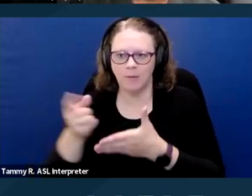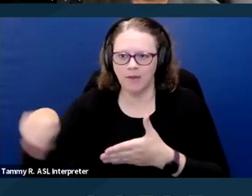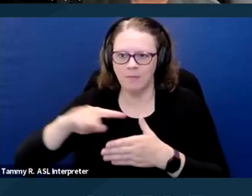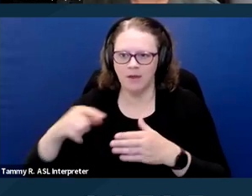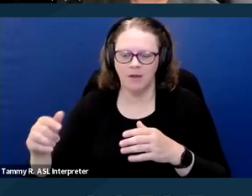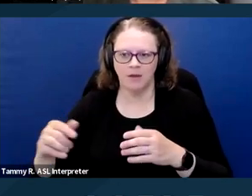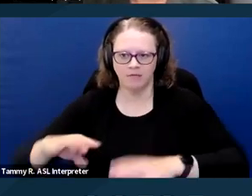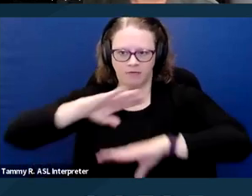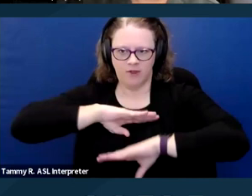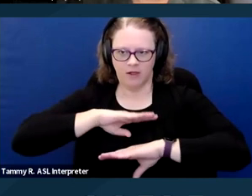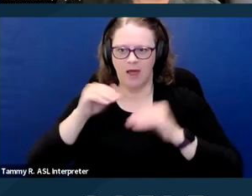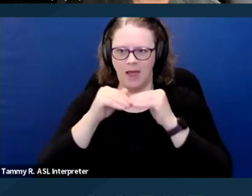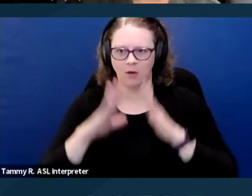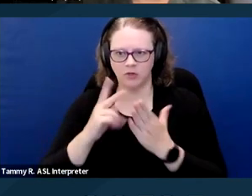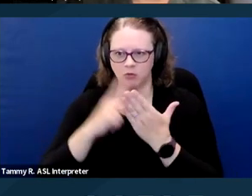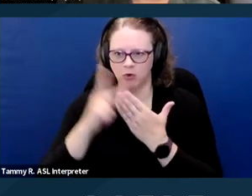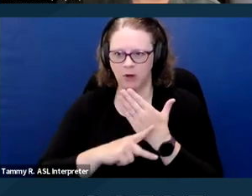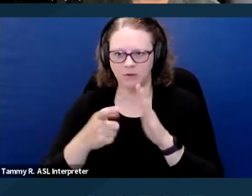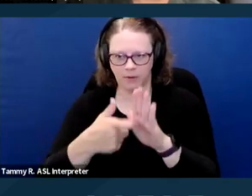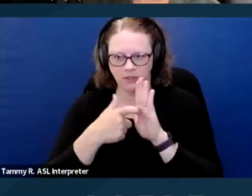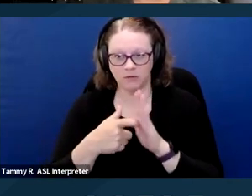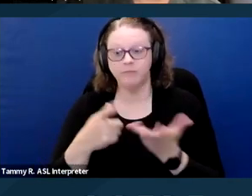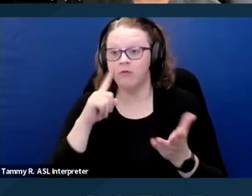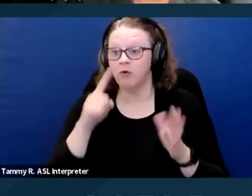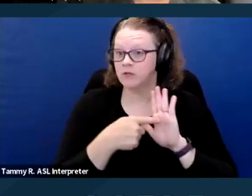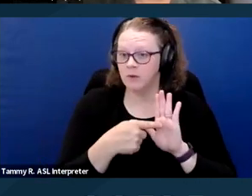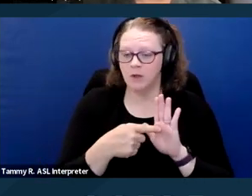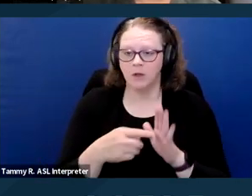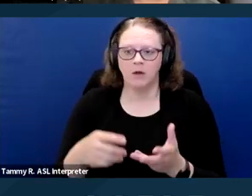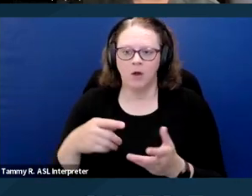So for example, changing the due date for rent